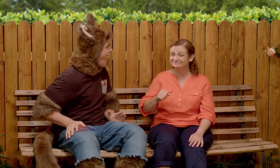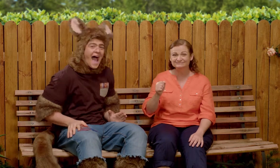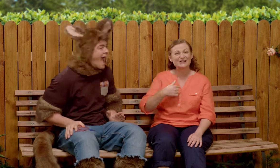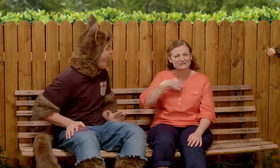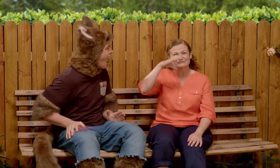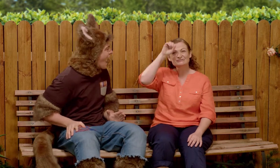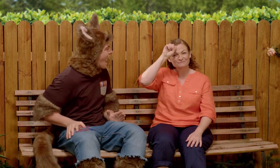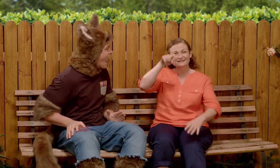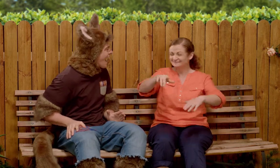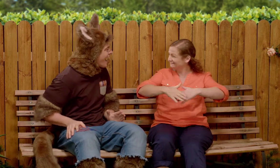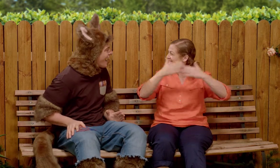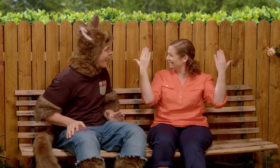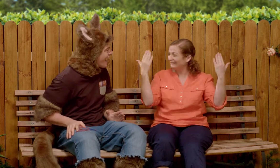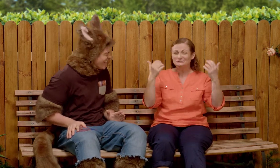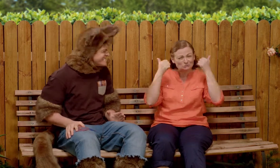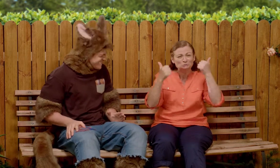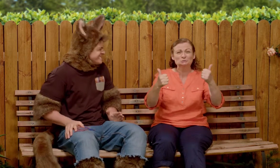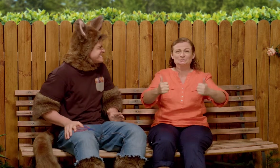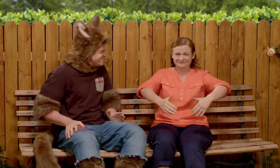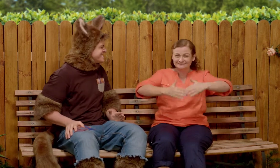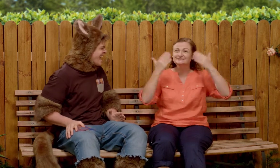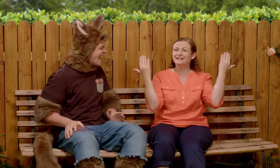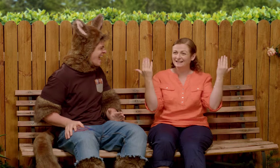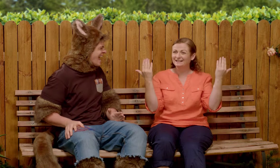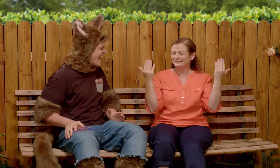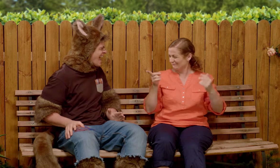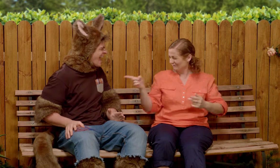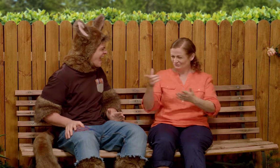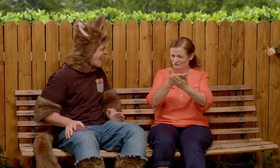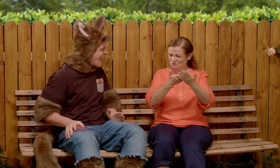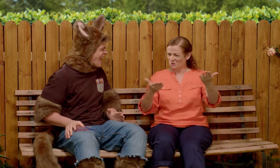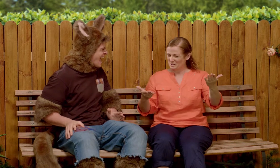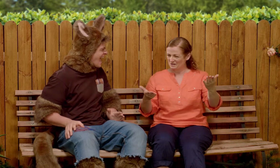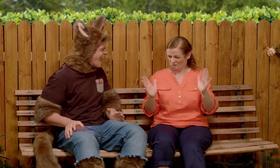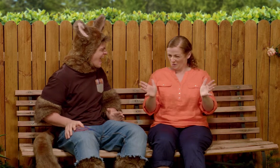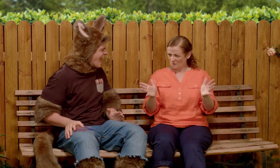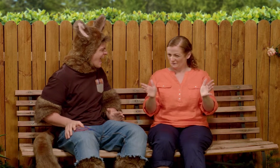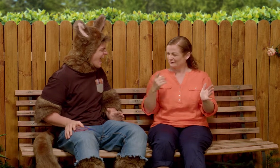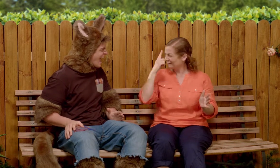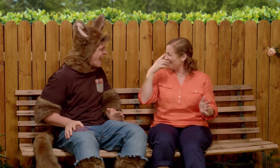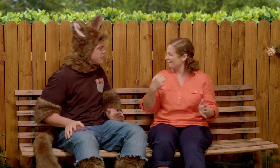Yes, I remember that day. That was a great day but your story's a bit short.